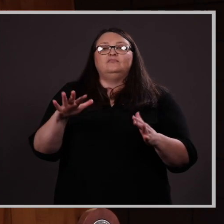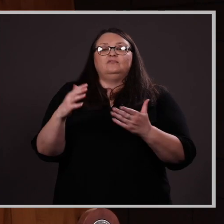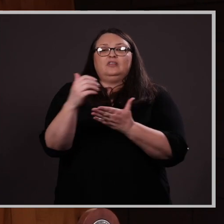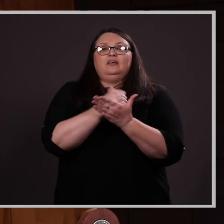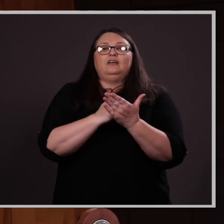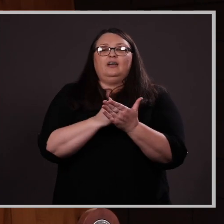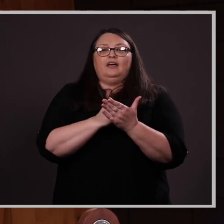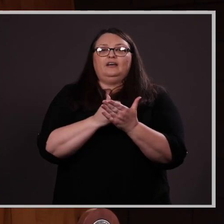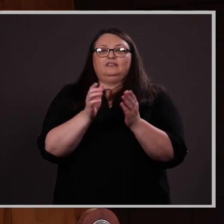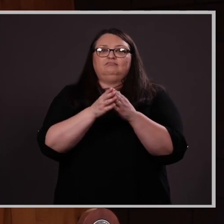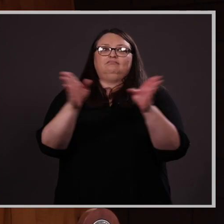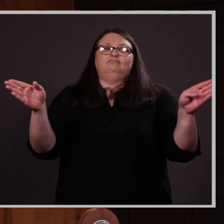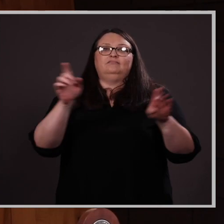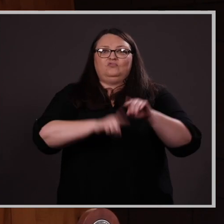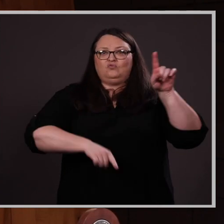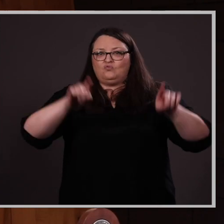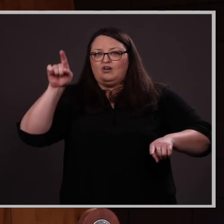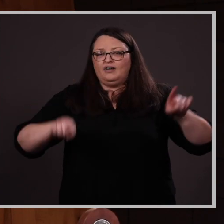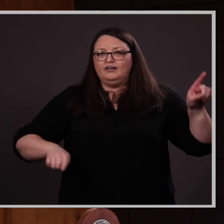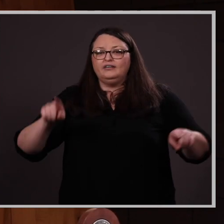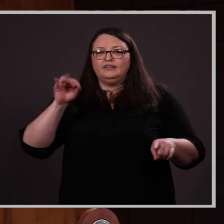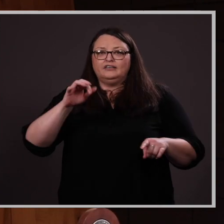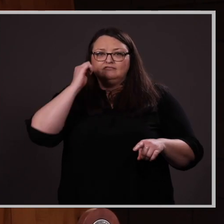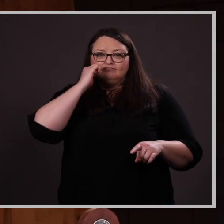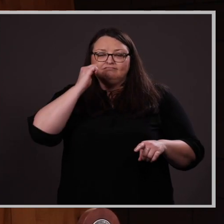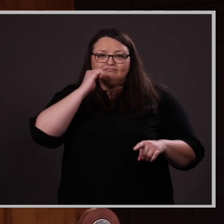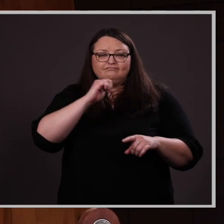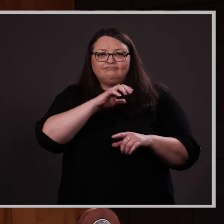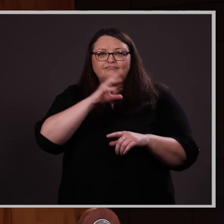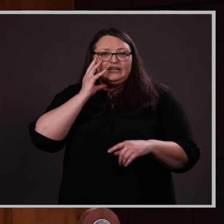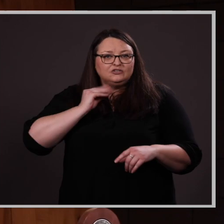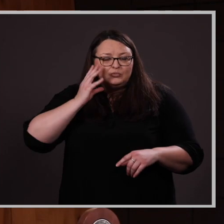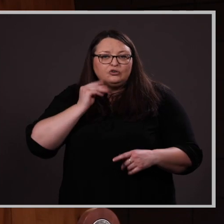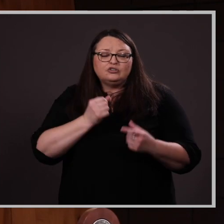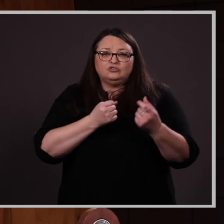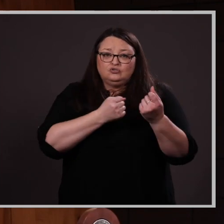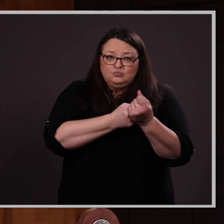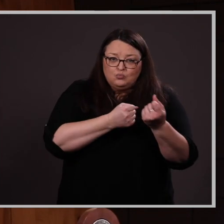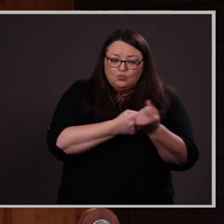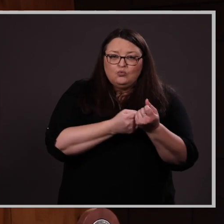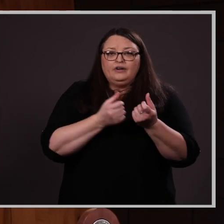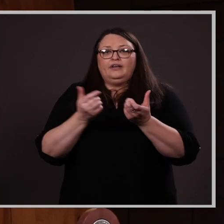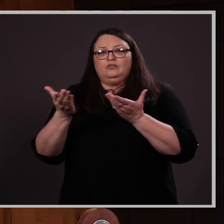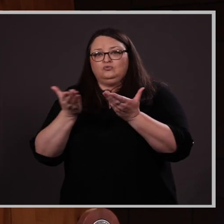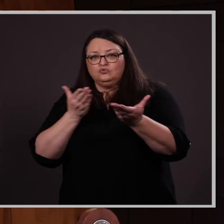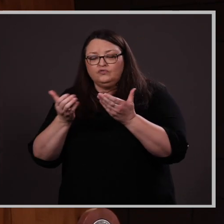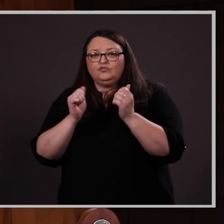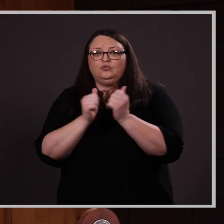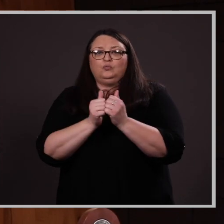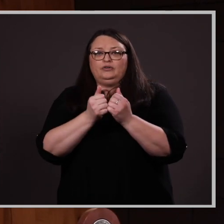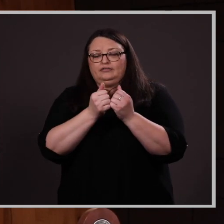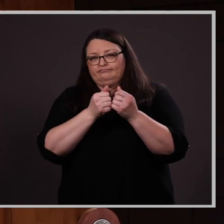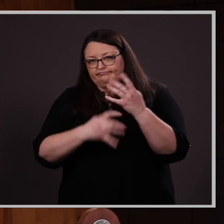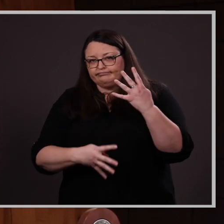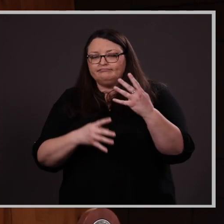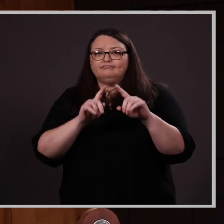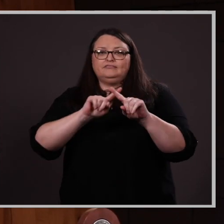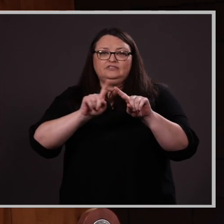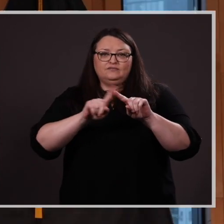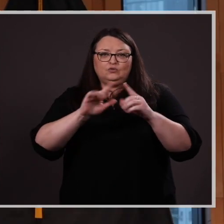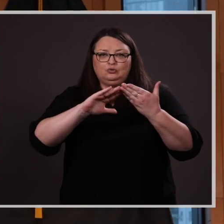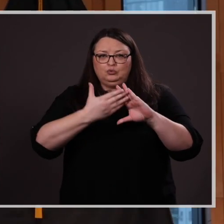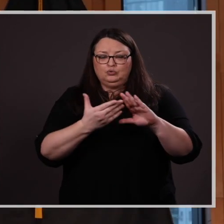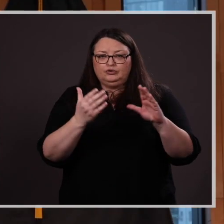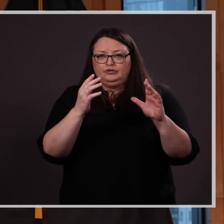a wide variety of practical experience supporting and serving with a number of community partners.